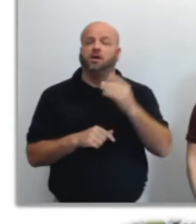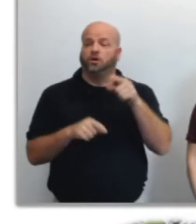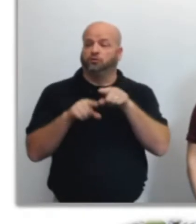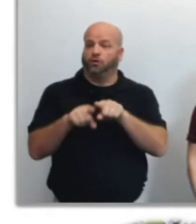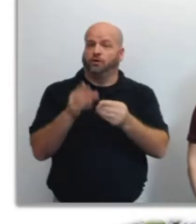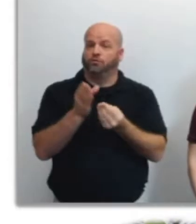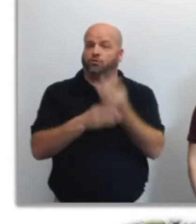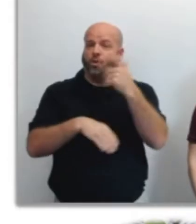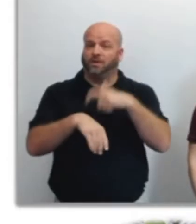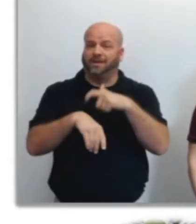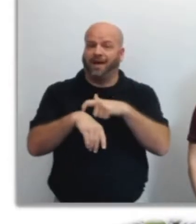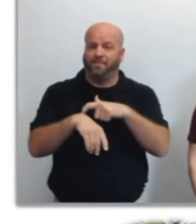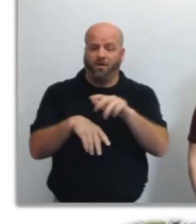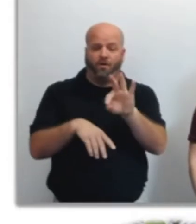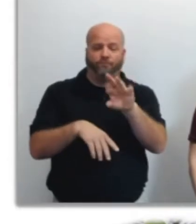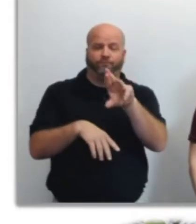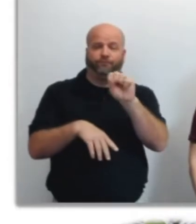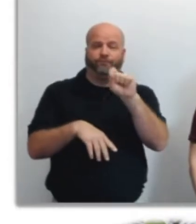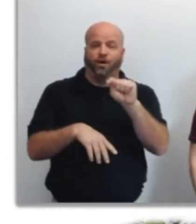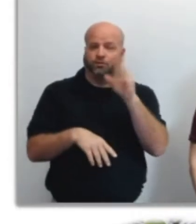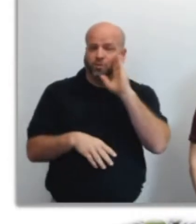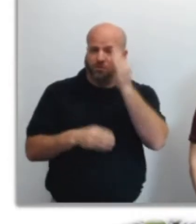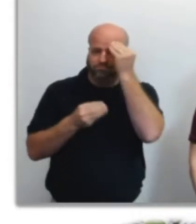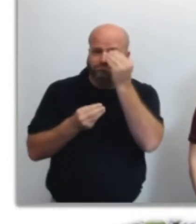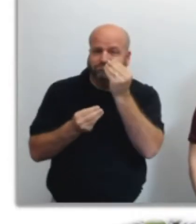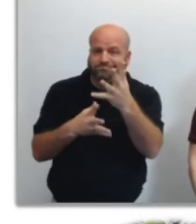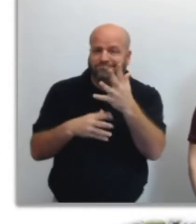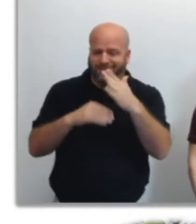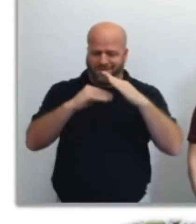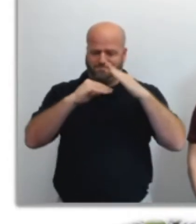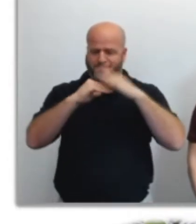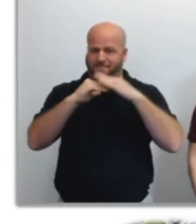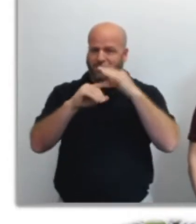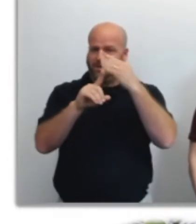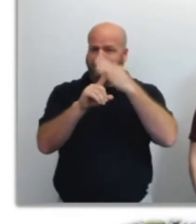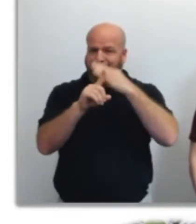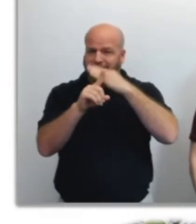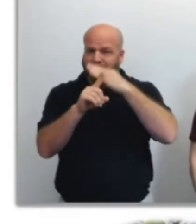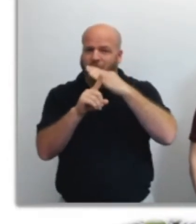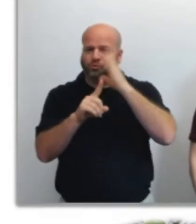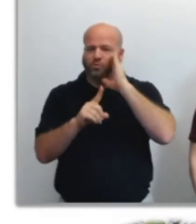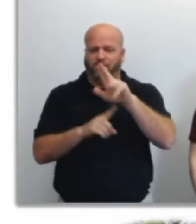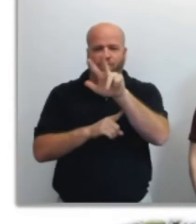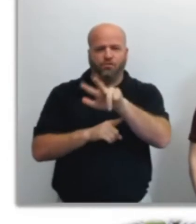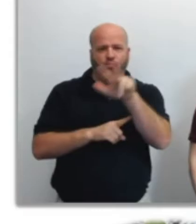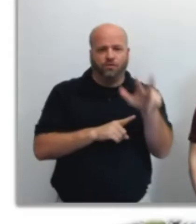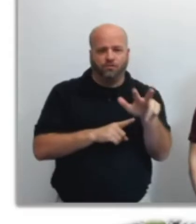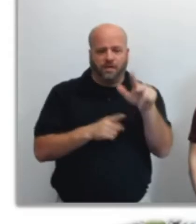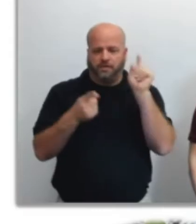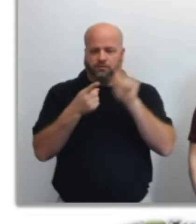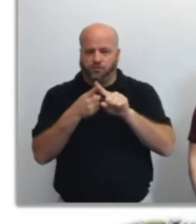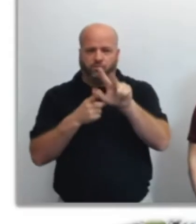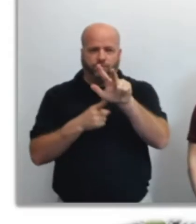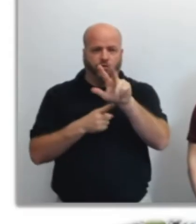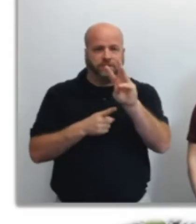Frost Advisory is issued when minimum temperatures are forecast to be 33 to 36 degrees with a risk of damage to